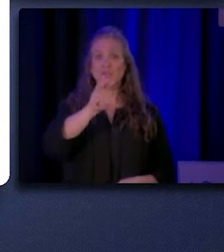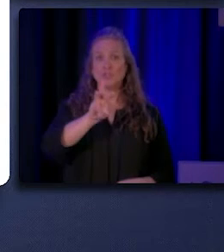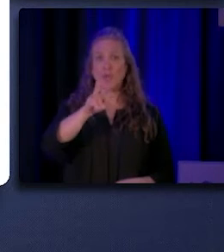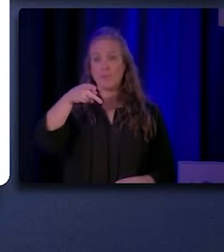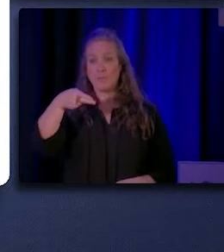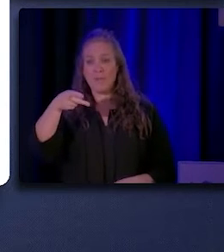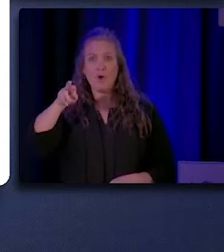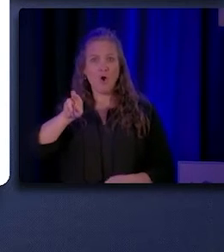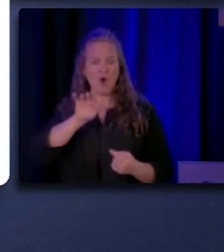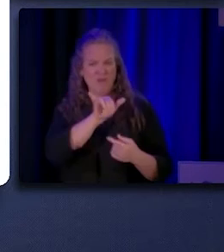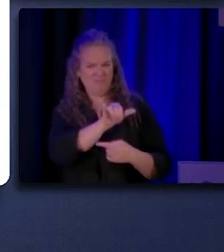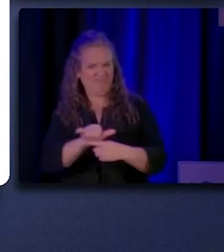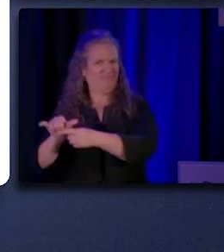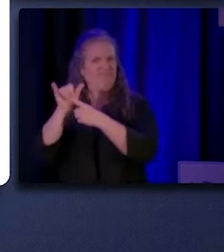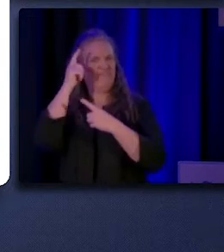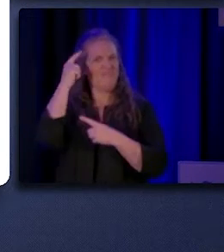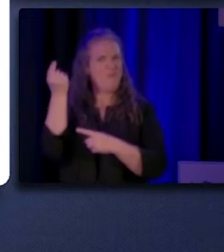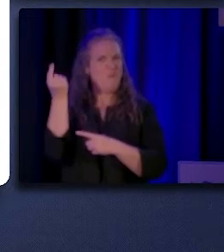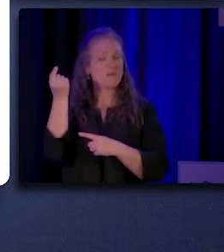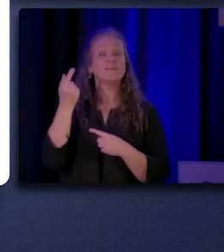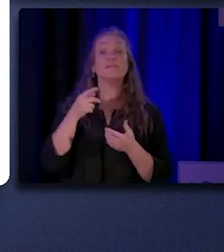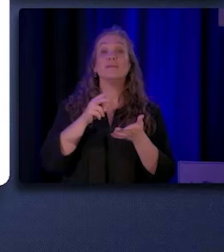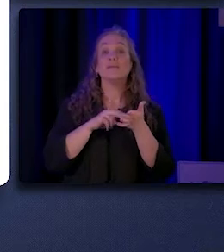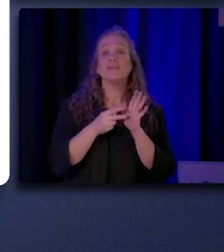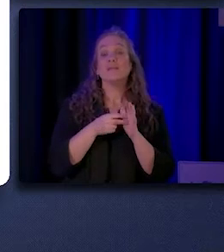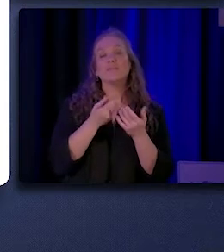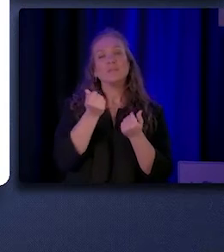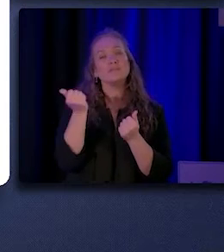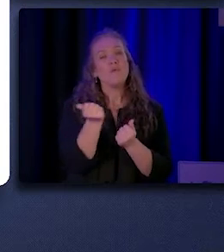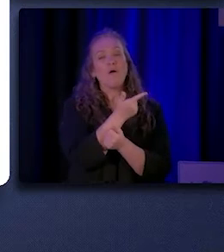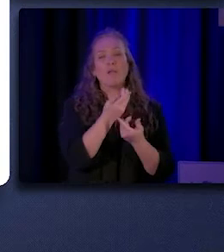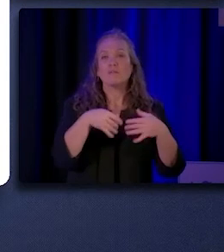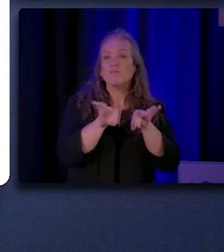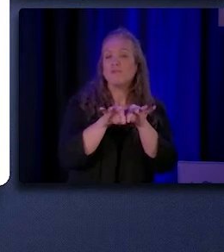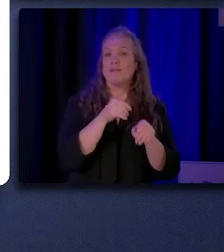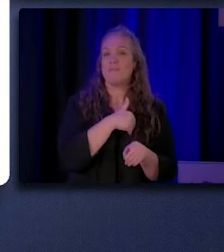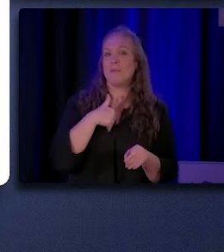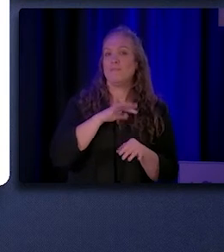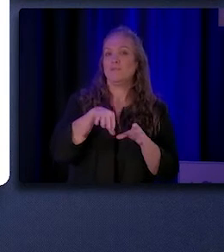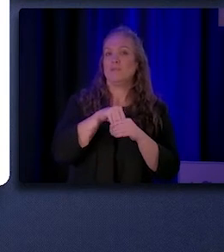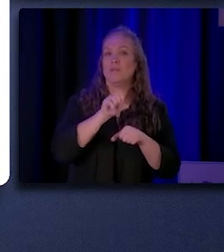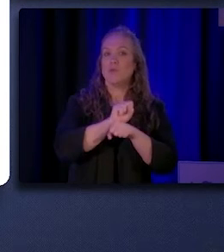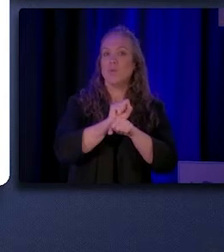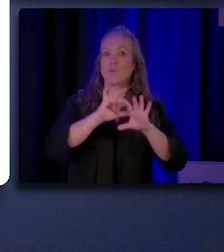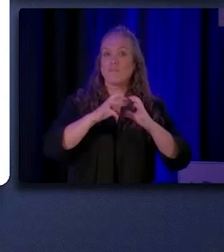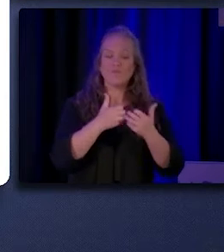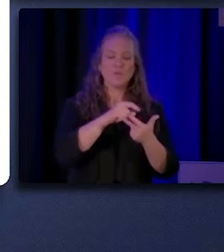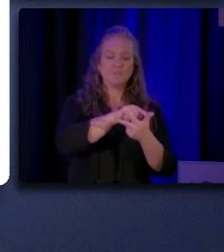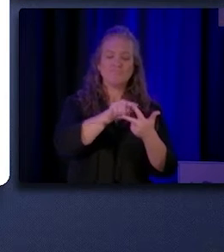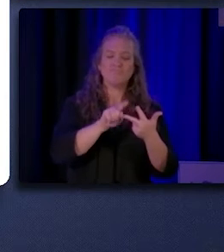It is because there are critical members of this workforce who have a unique identities and a long history